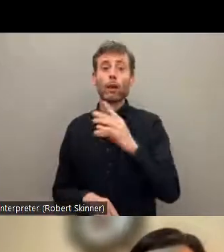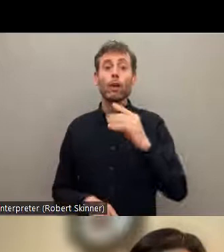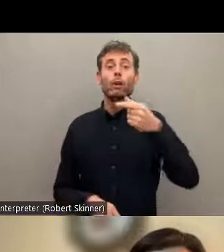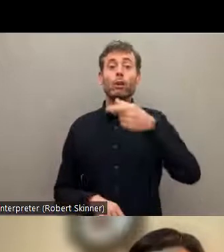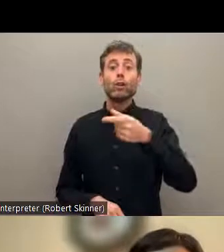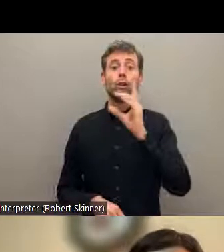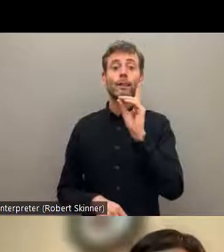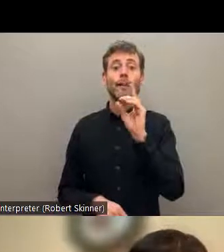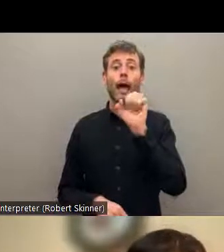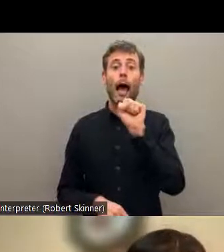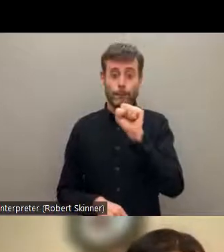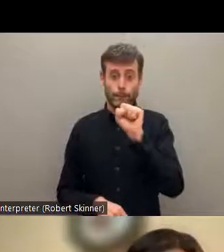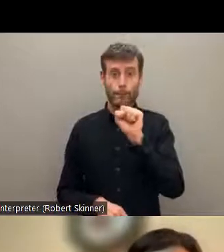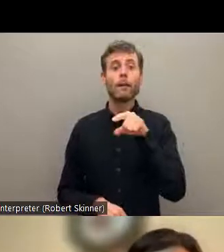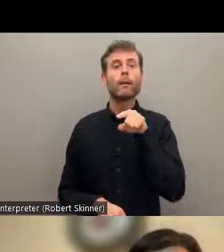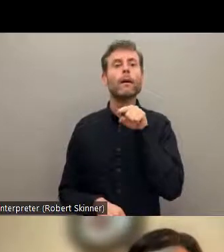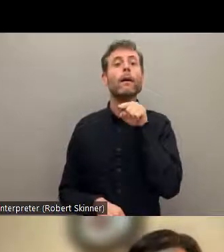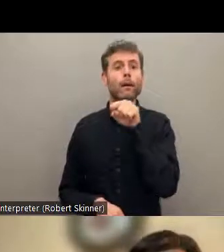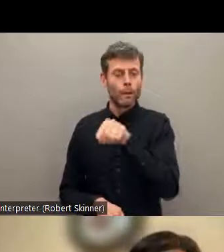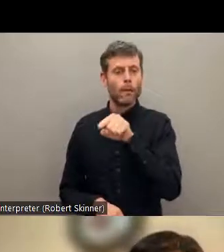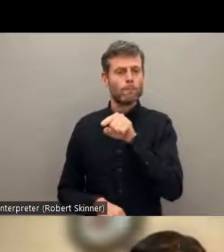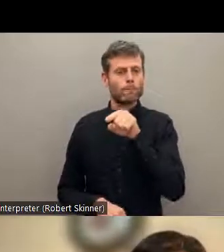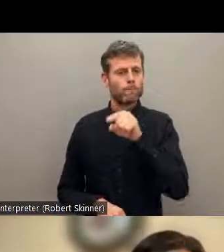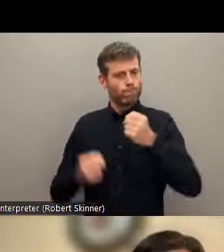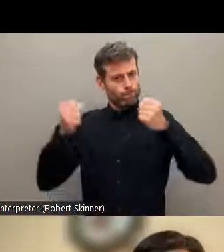has committed is ensuring digit and respect for